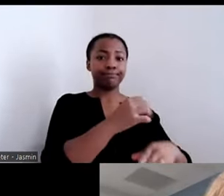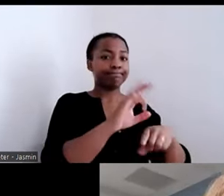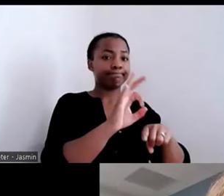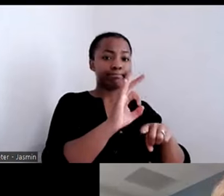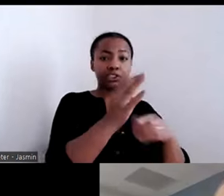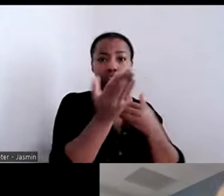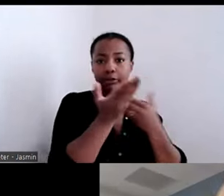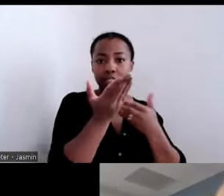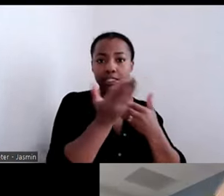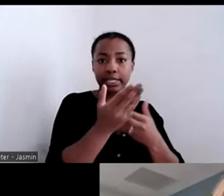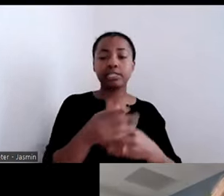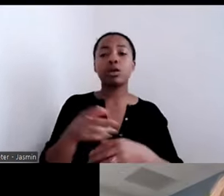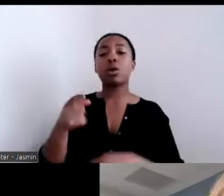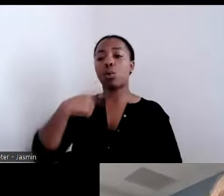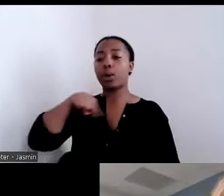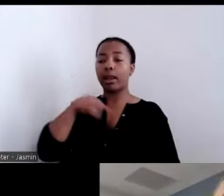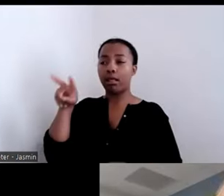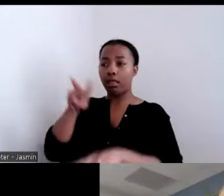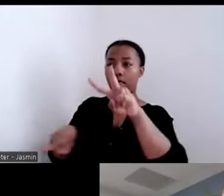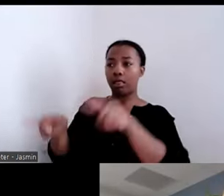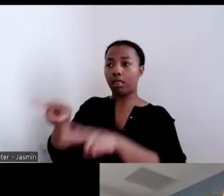of the really important questions that Vicki just talked about.